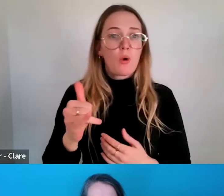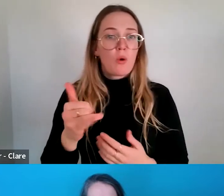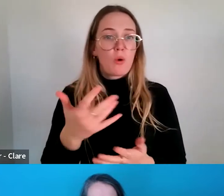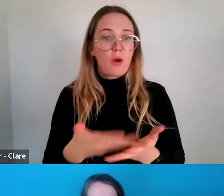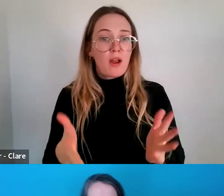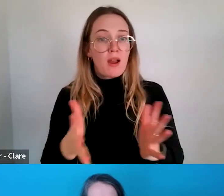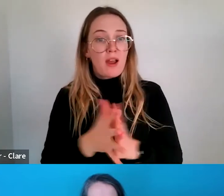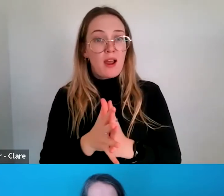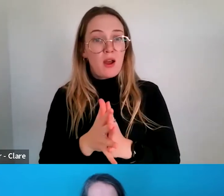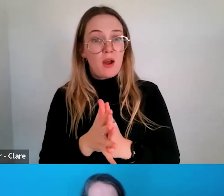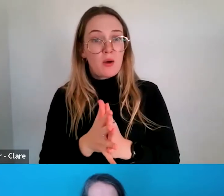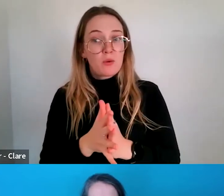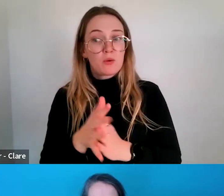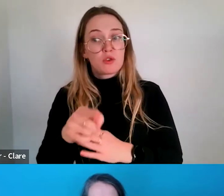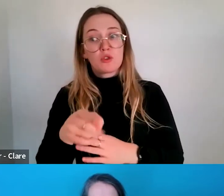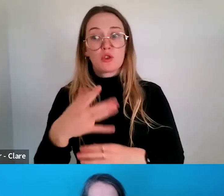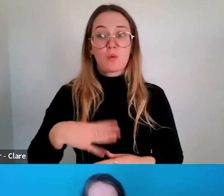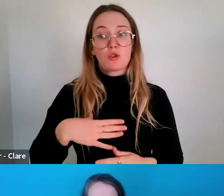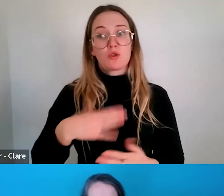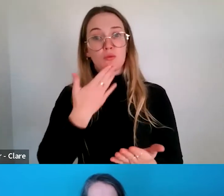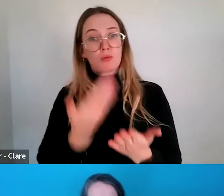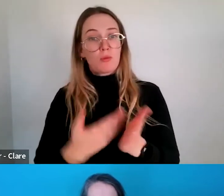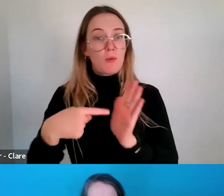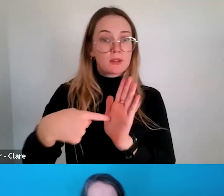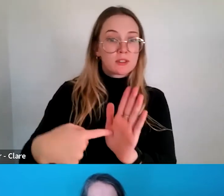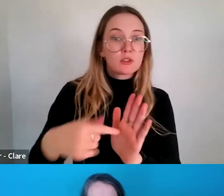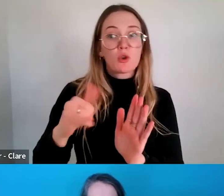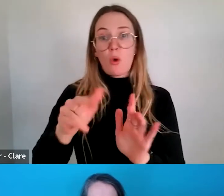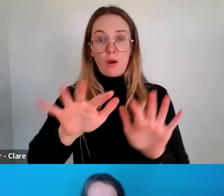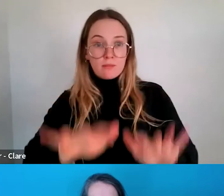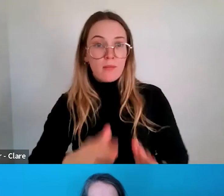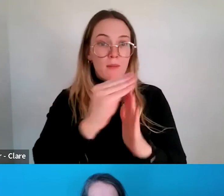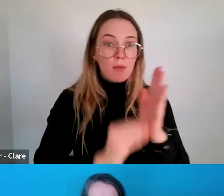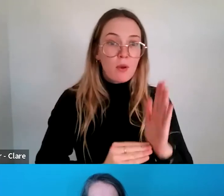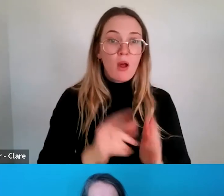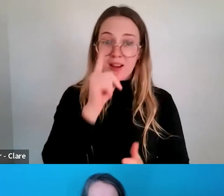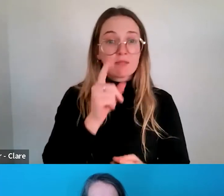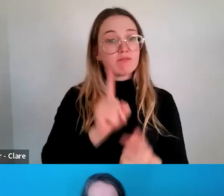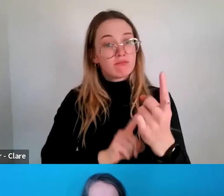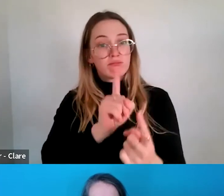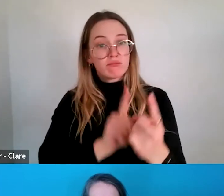talking about a proposition or an application. We can do that. Certainly, going forward.